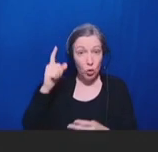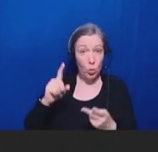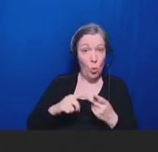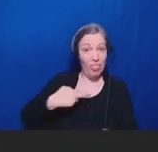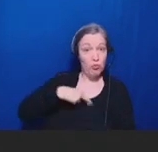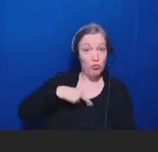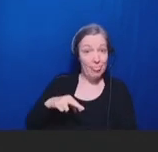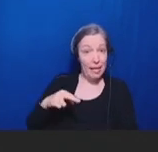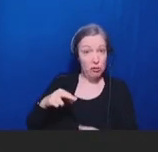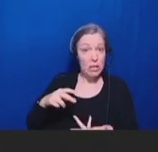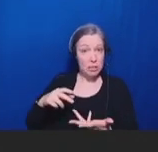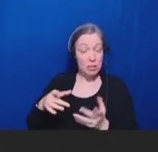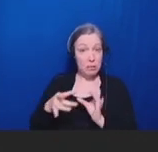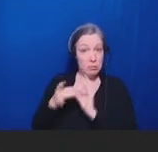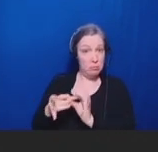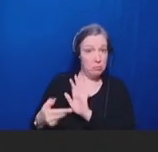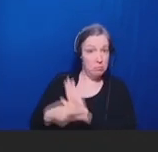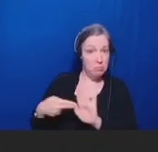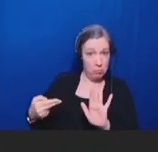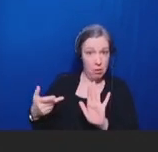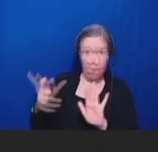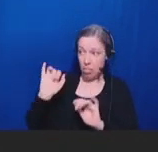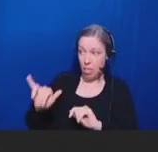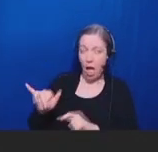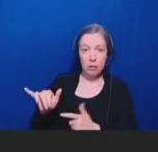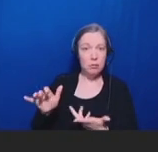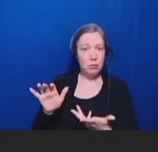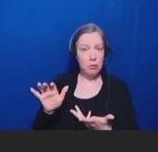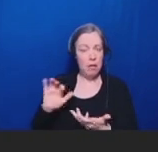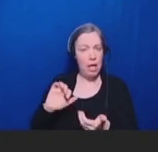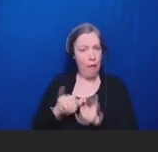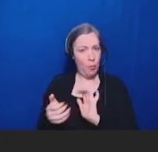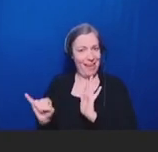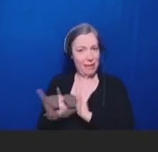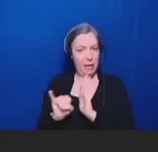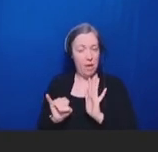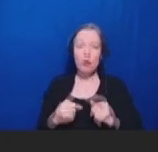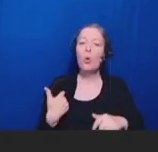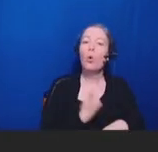to figure out, you know, create a list of options for information sources that we can